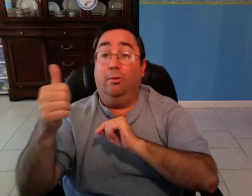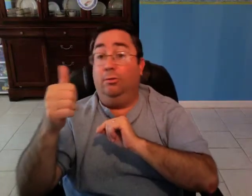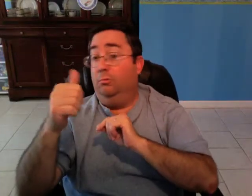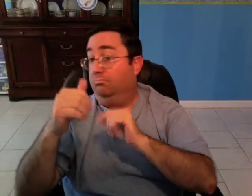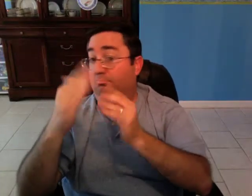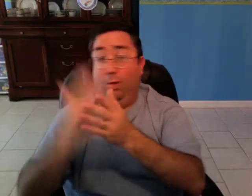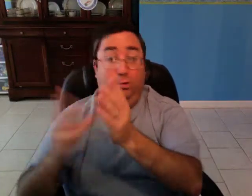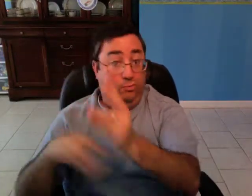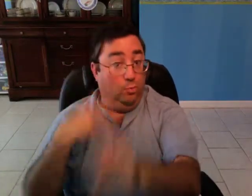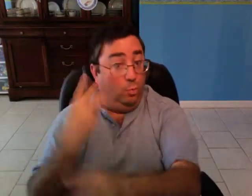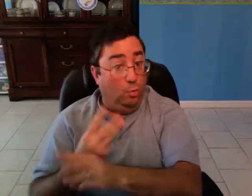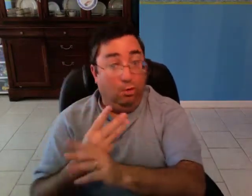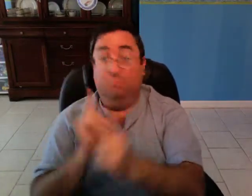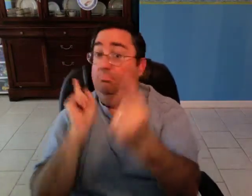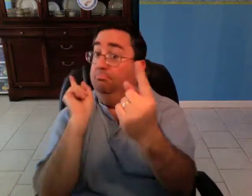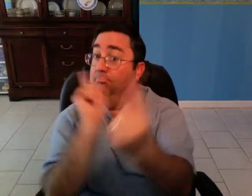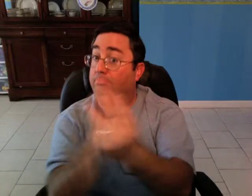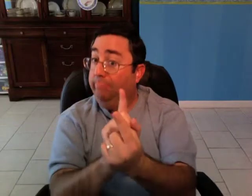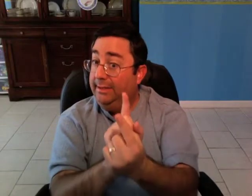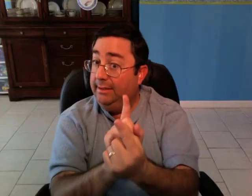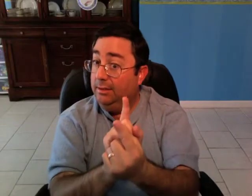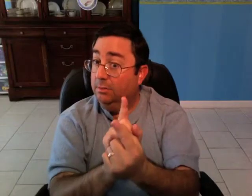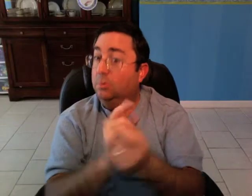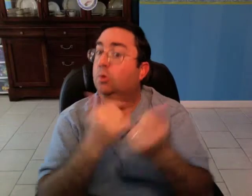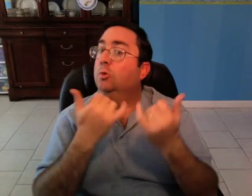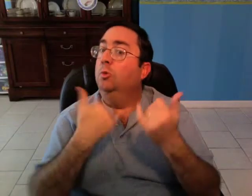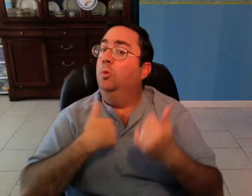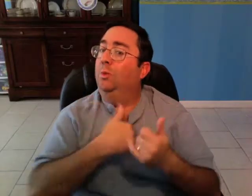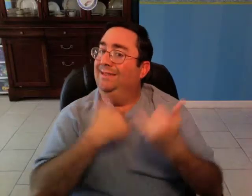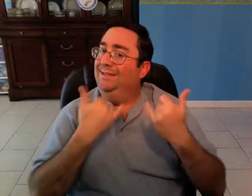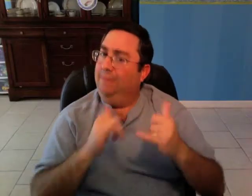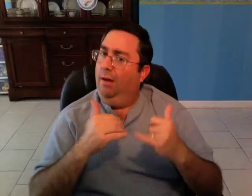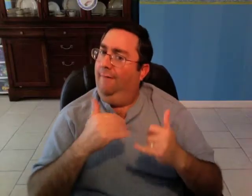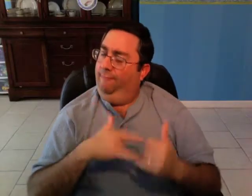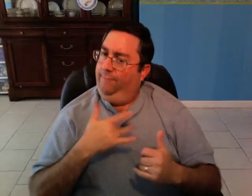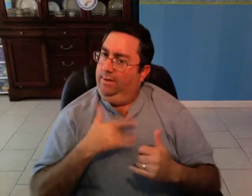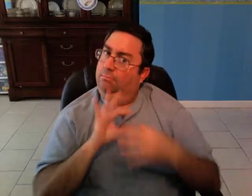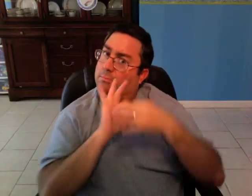and other parts of the world, when we meet other Deaf people there, we feel a bond between them and ourselves.